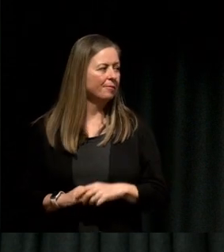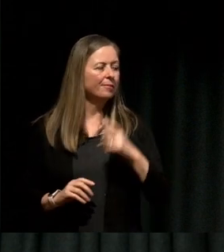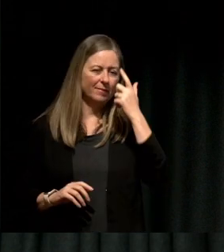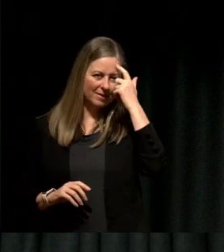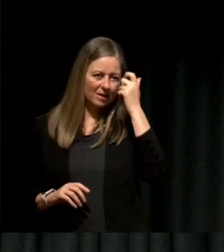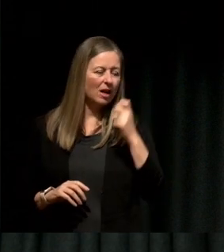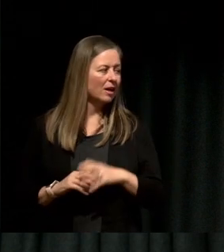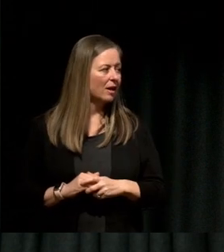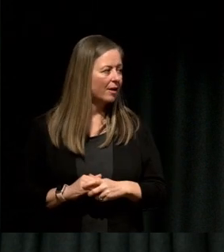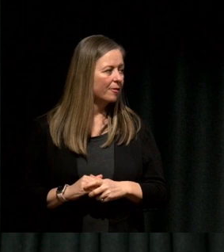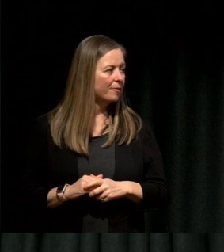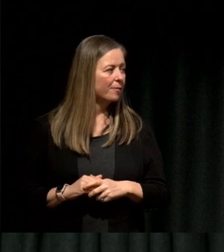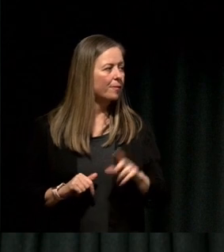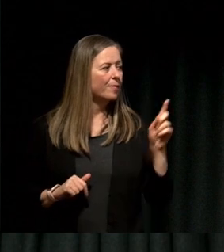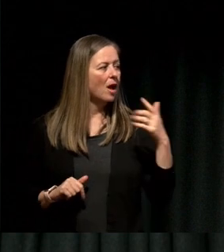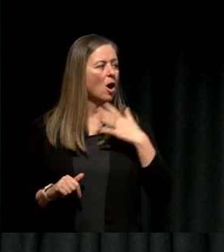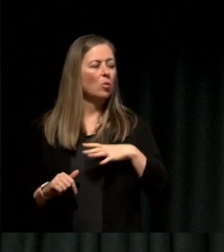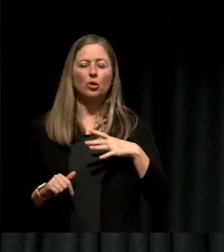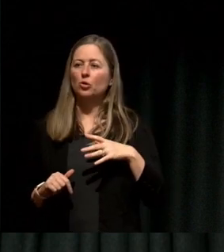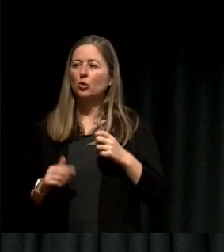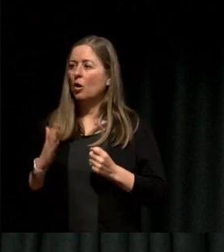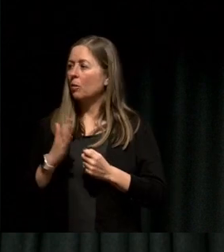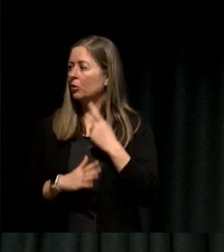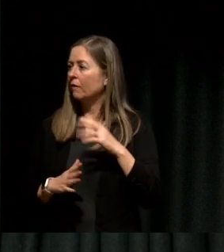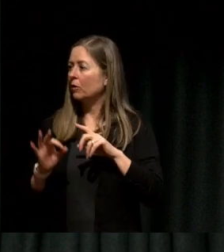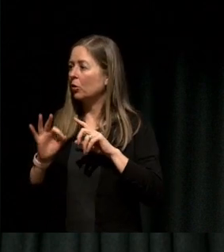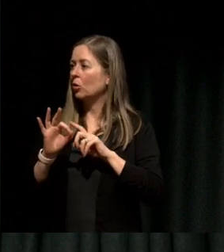Michael: Right, I want to have the opportunity for Q&A with the audience.